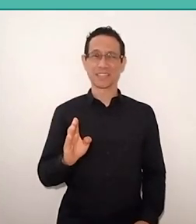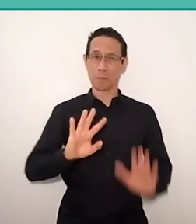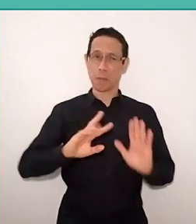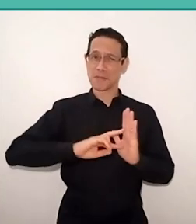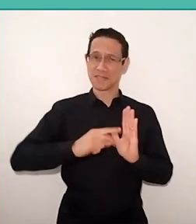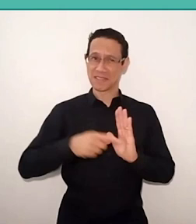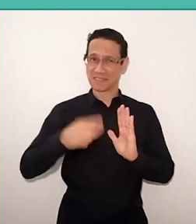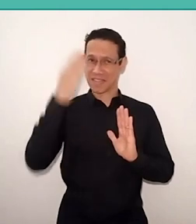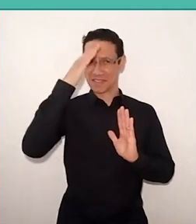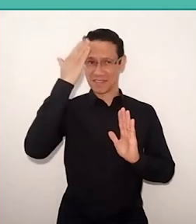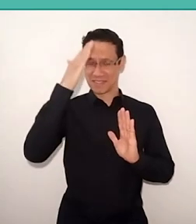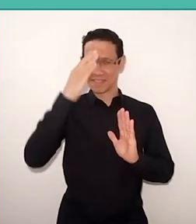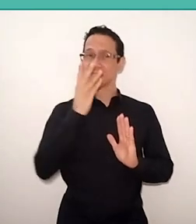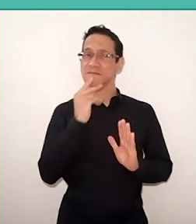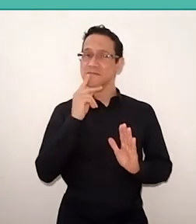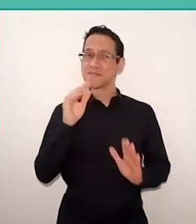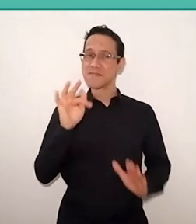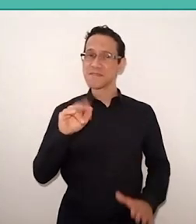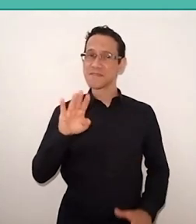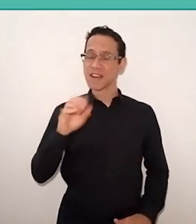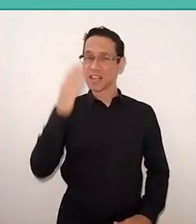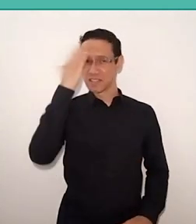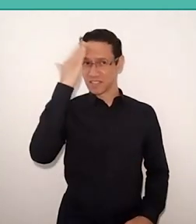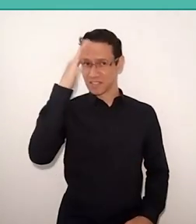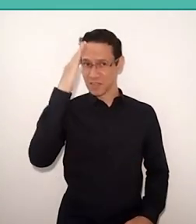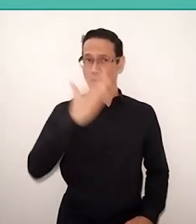and like Freire's work, you have